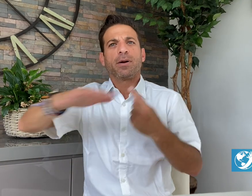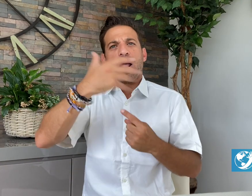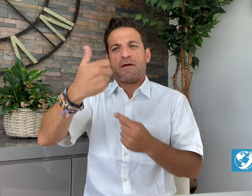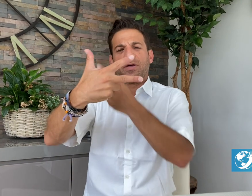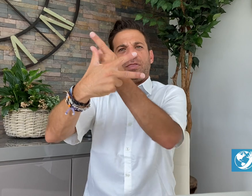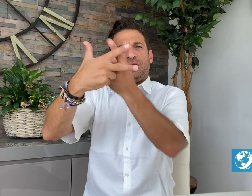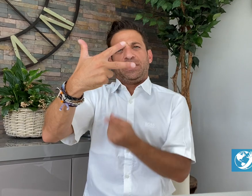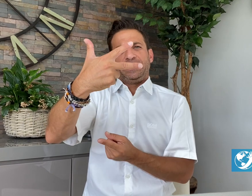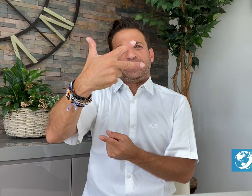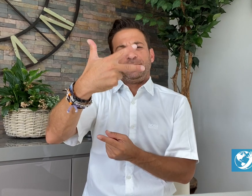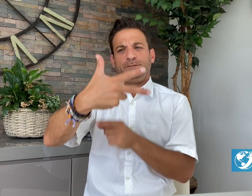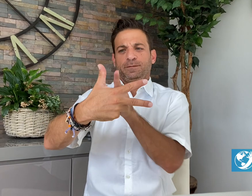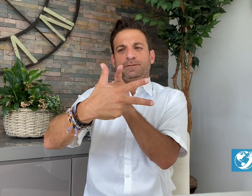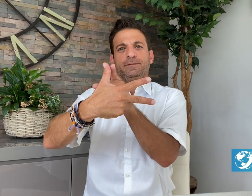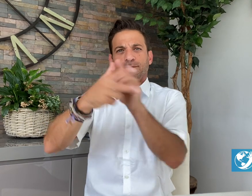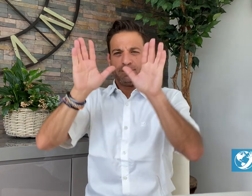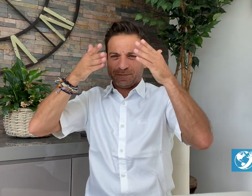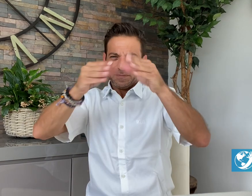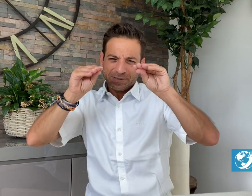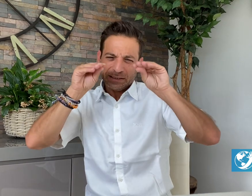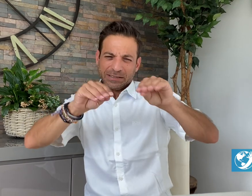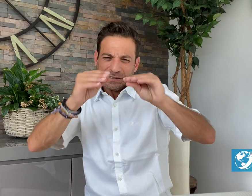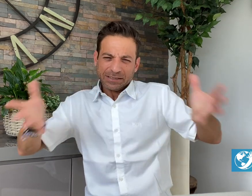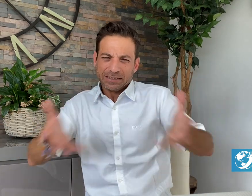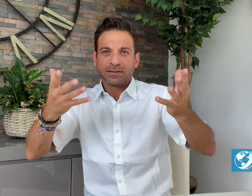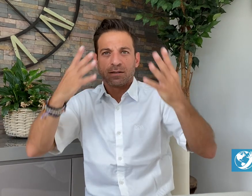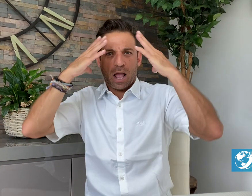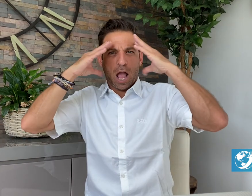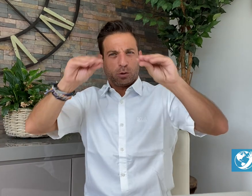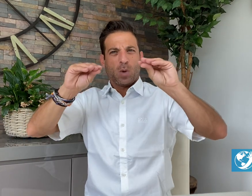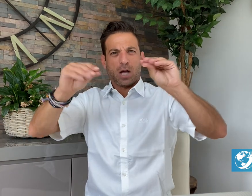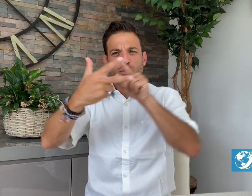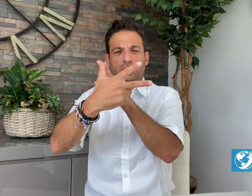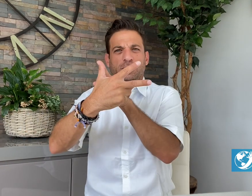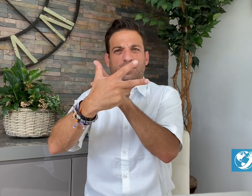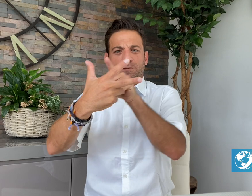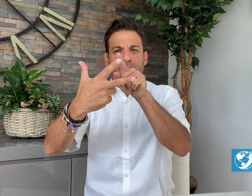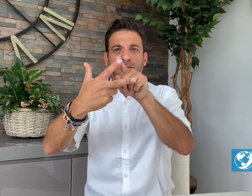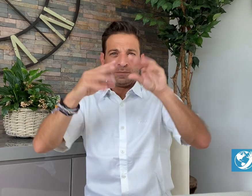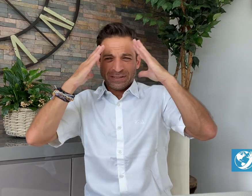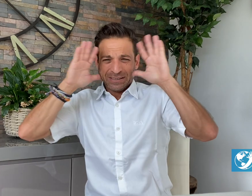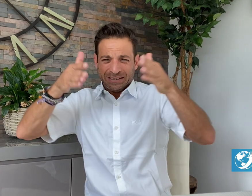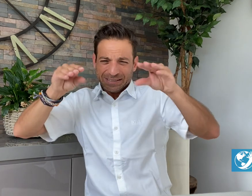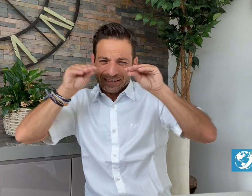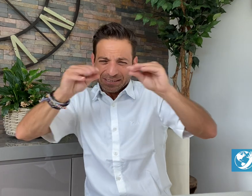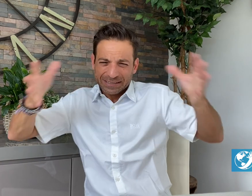an organization that focuses on supporting Deaf people through